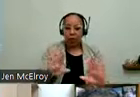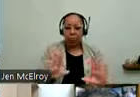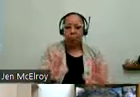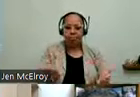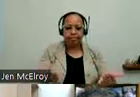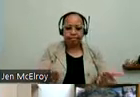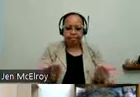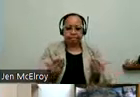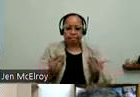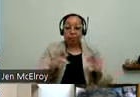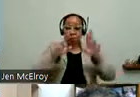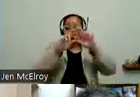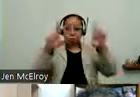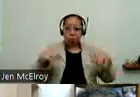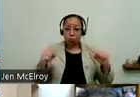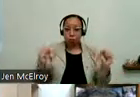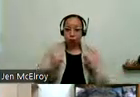a little bit, and the refrigerator is moved to the other side of the